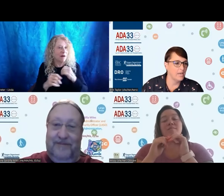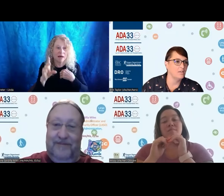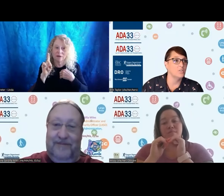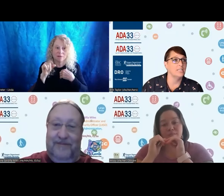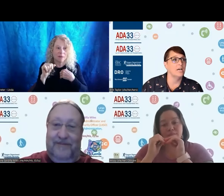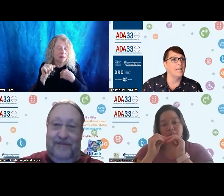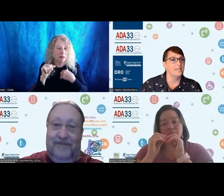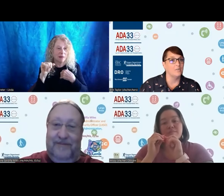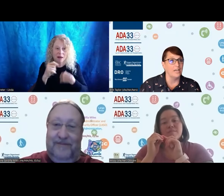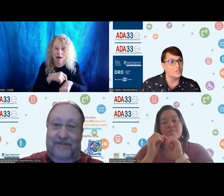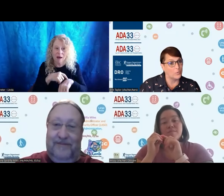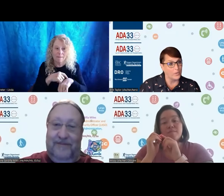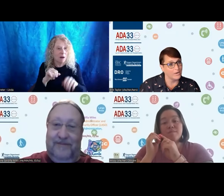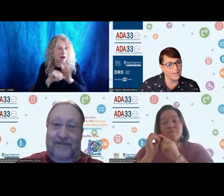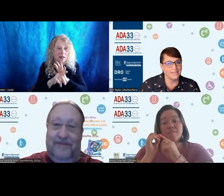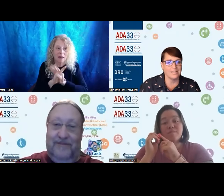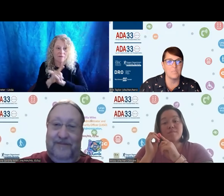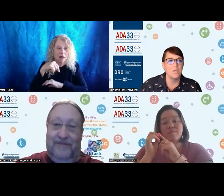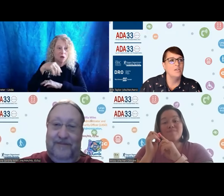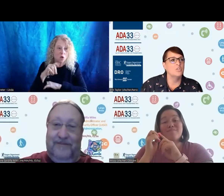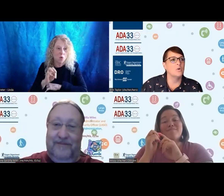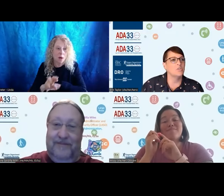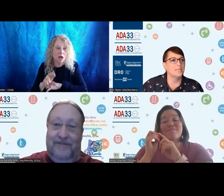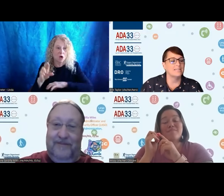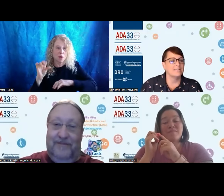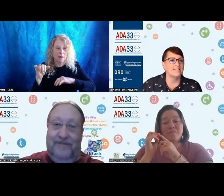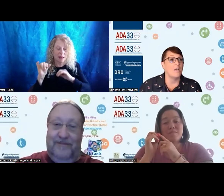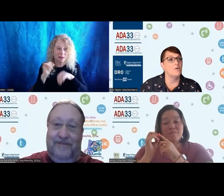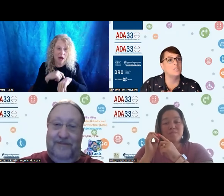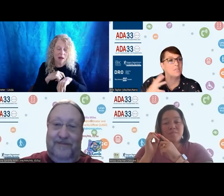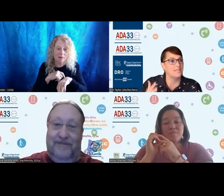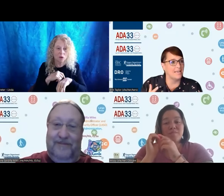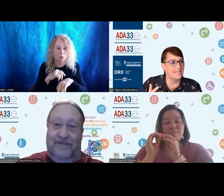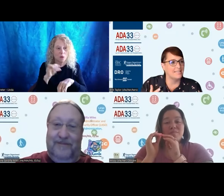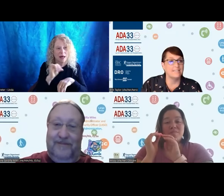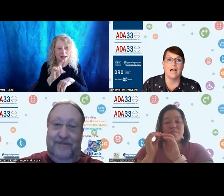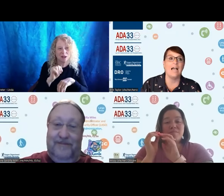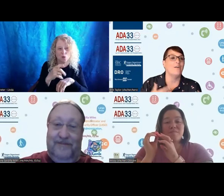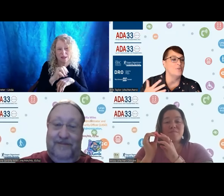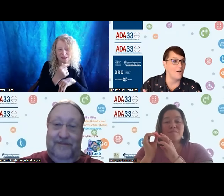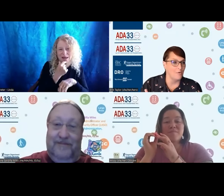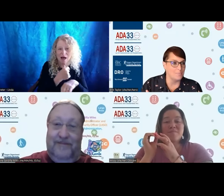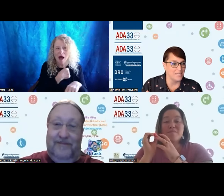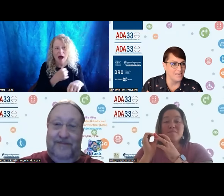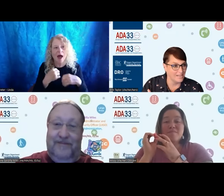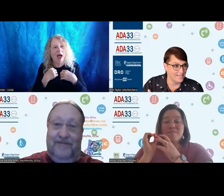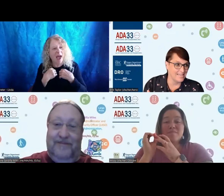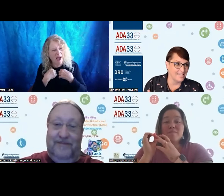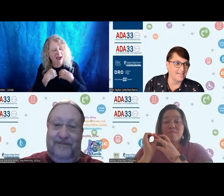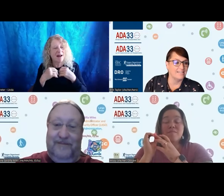I also did not identify as queer at the time. So where Teresa says I've always been these identities, I have not always been these identities.